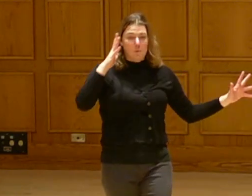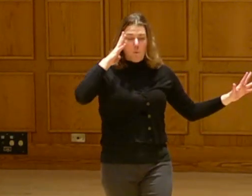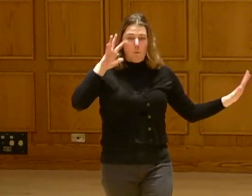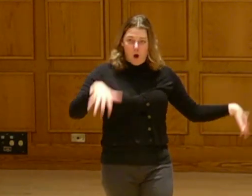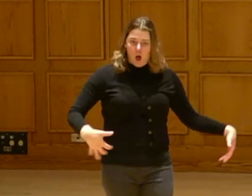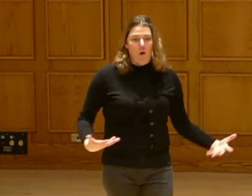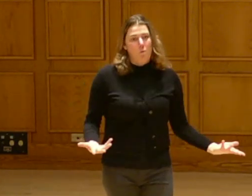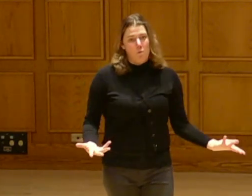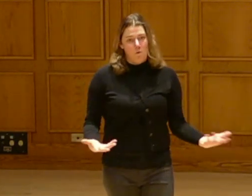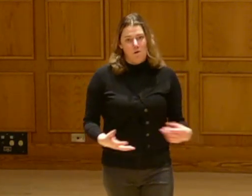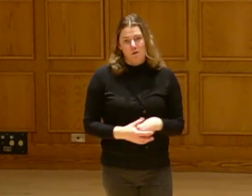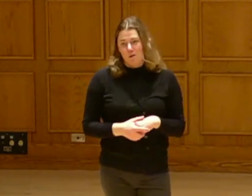It's helping the community and helping the environment.